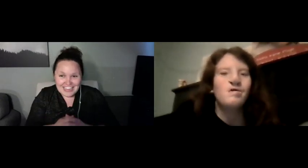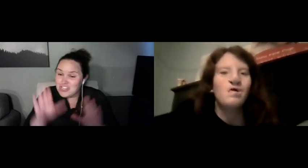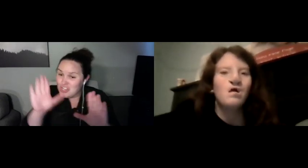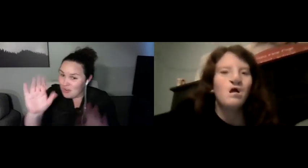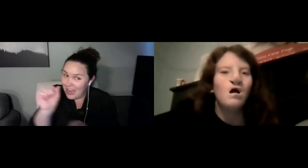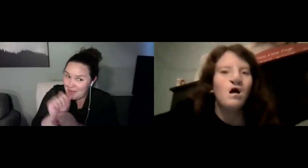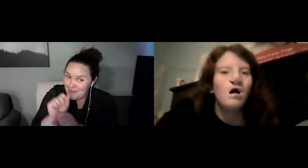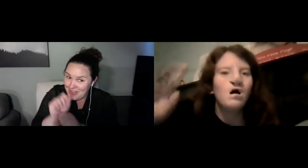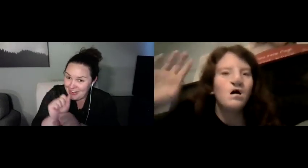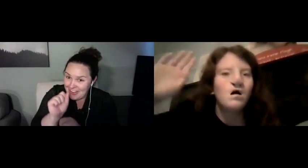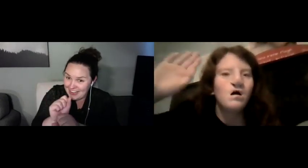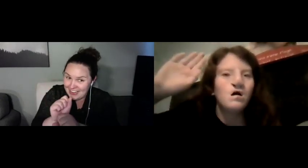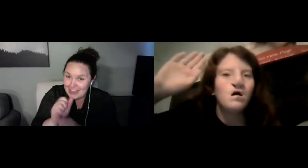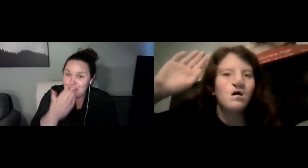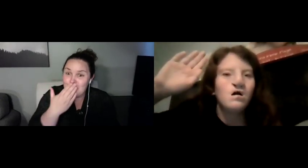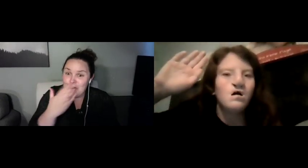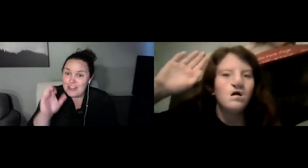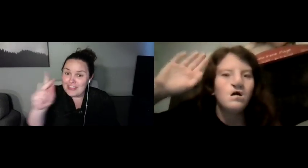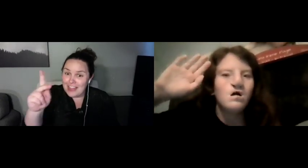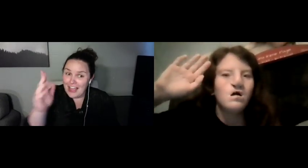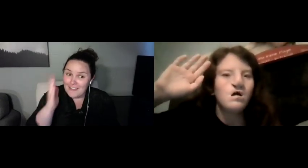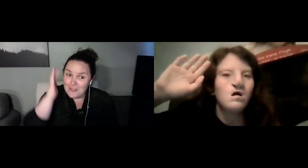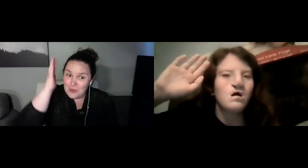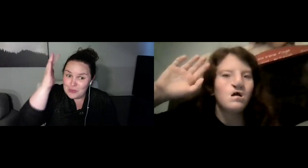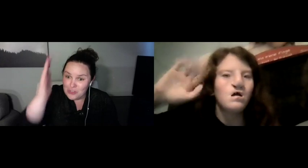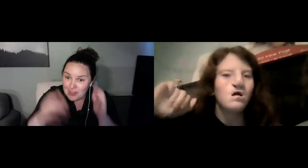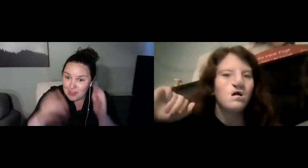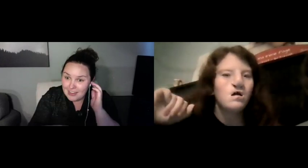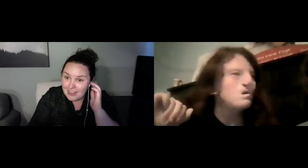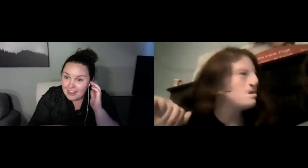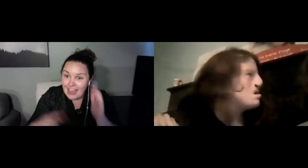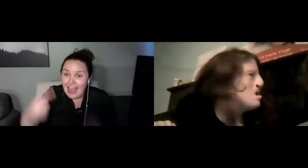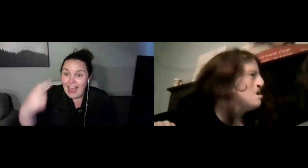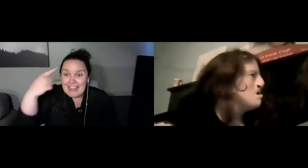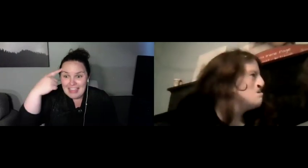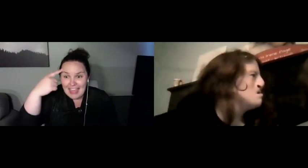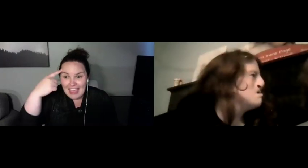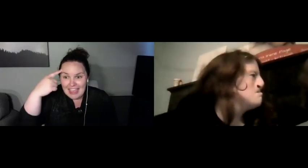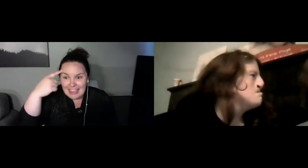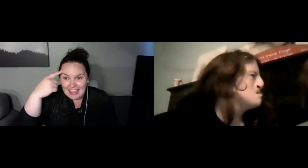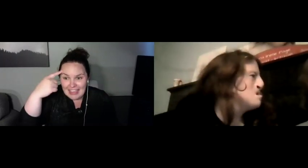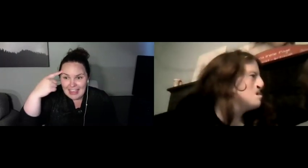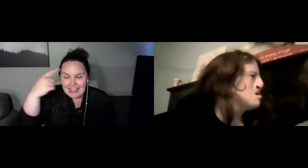She is 19 years old right now. She went last year, January, 2020.